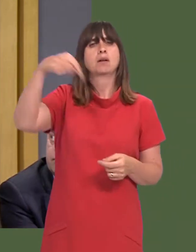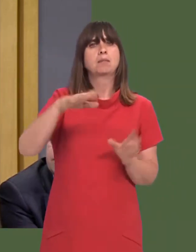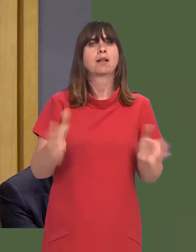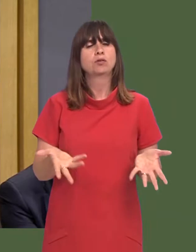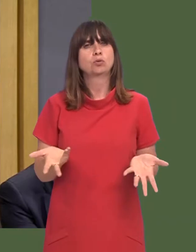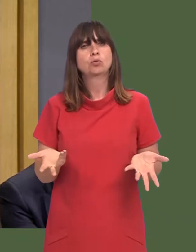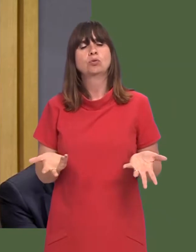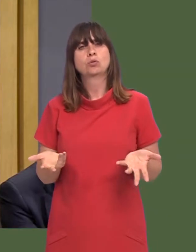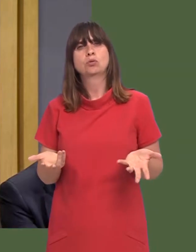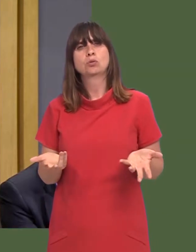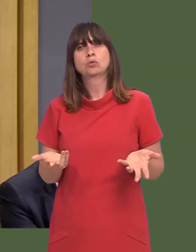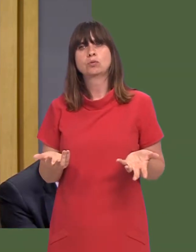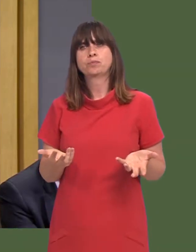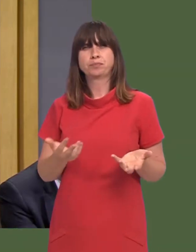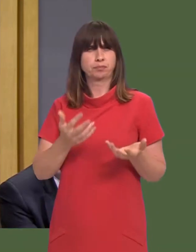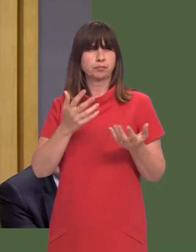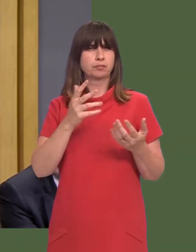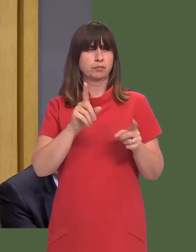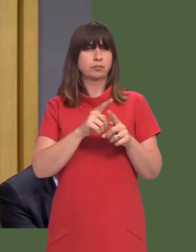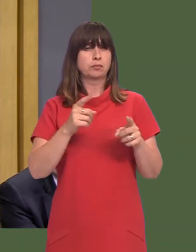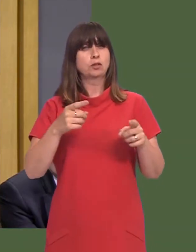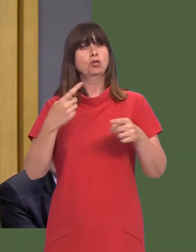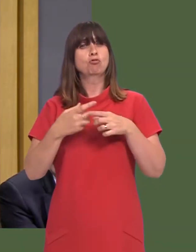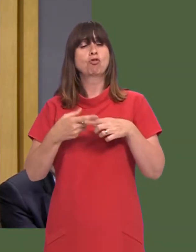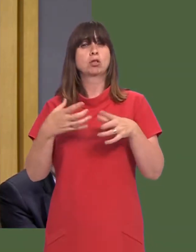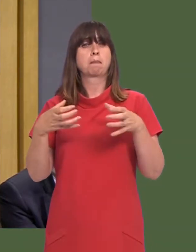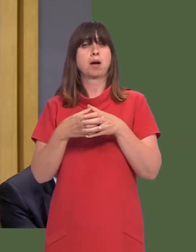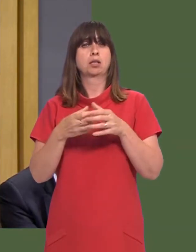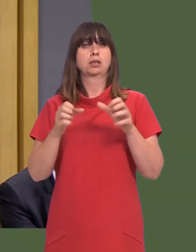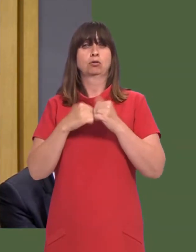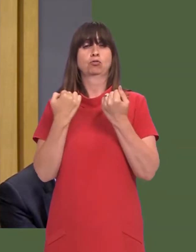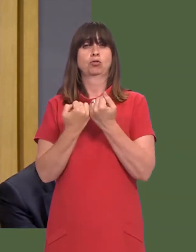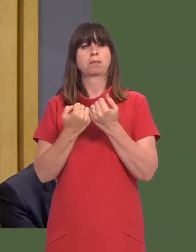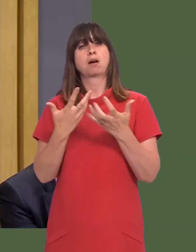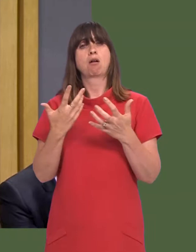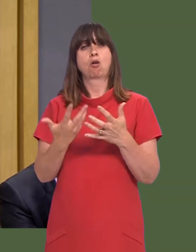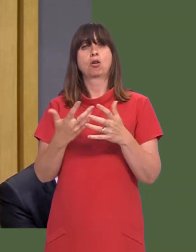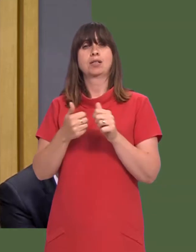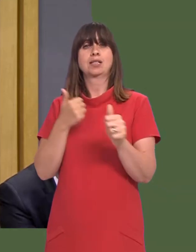Finally, in this context, to address the statement to the cross-party group on industrial communities